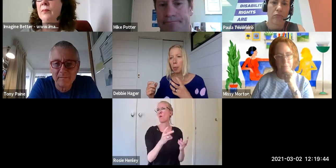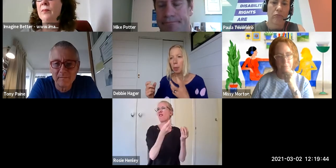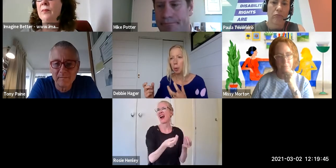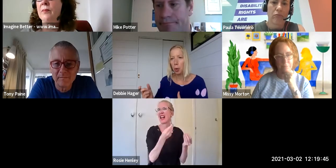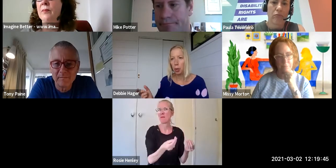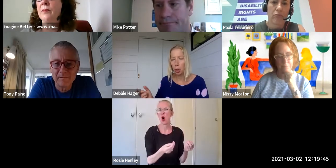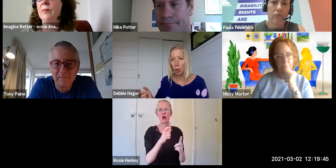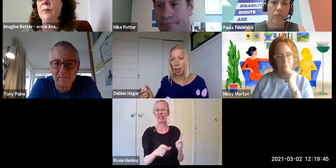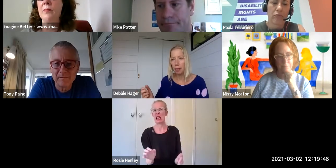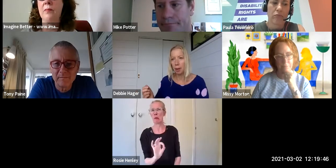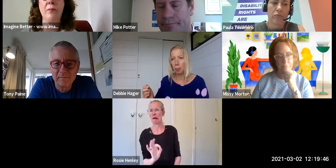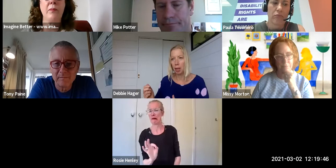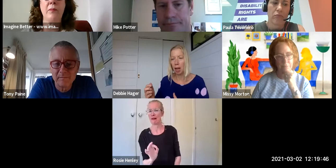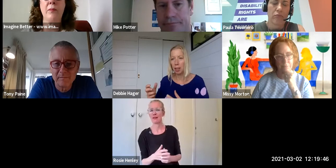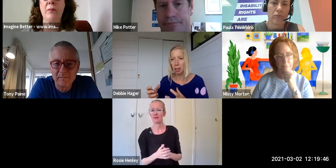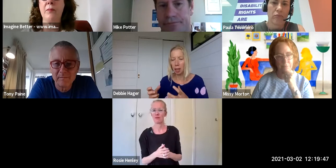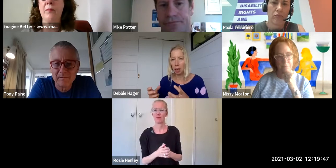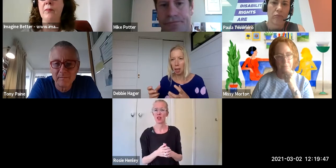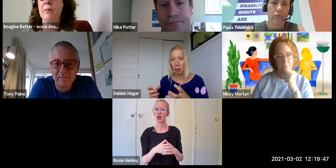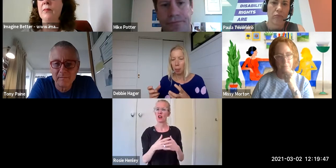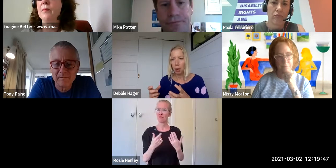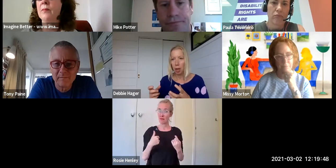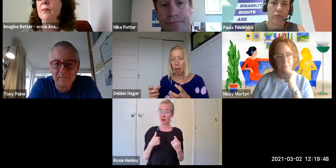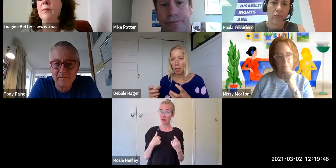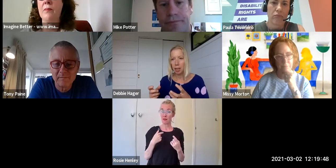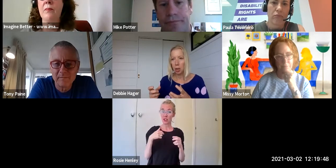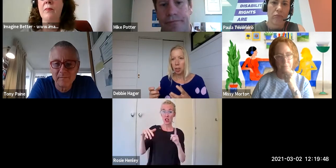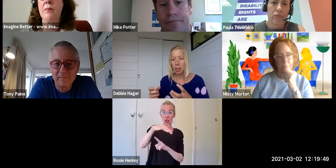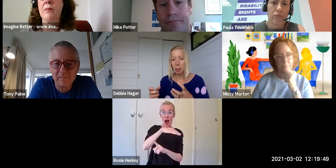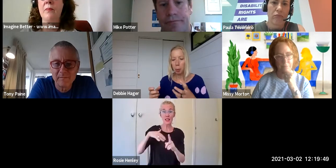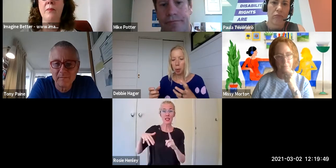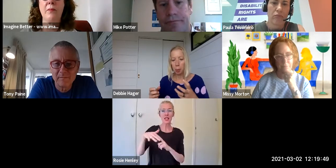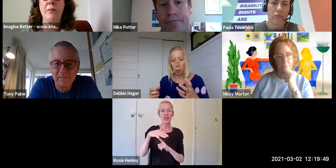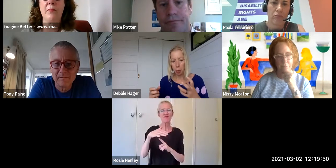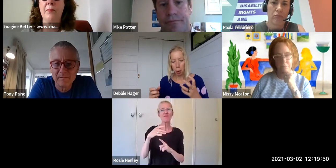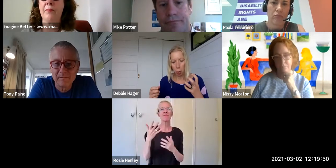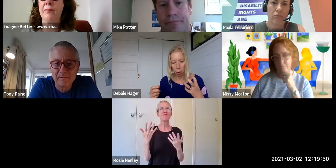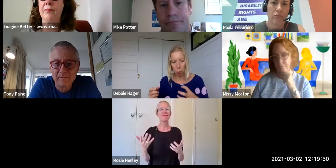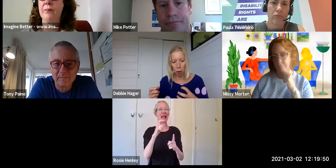And people who don't have something. I think that as non-disabled people who want to work